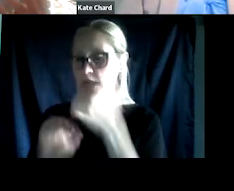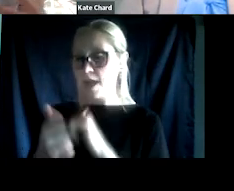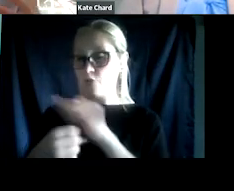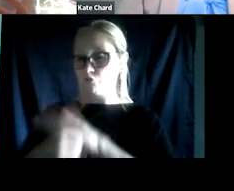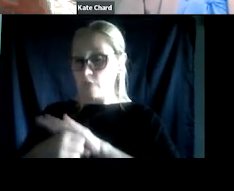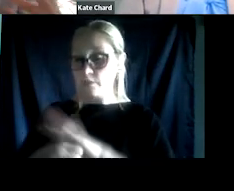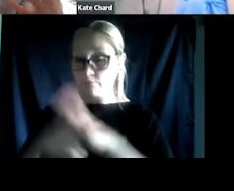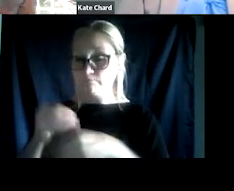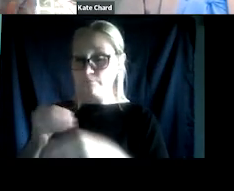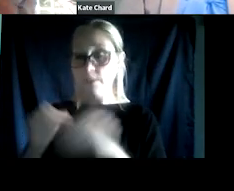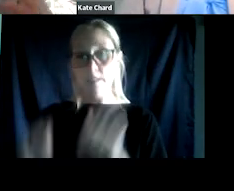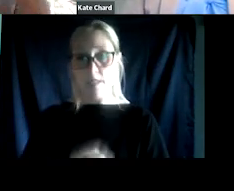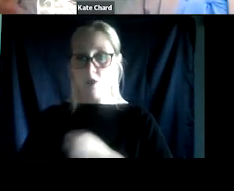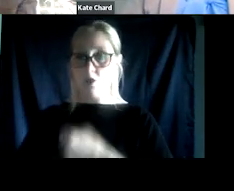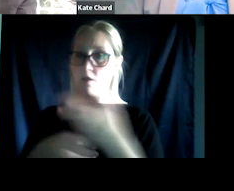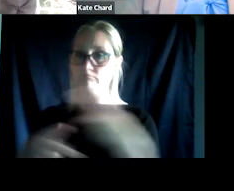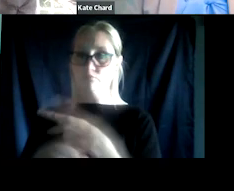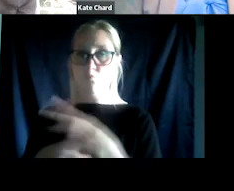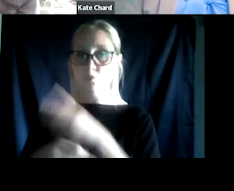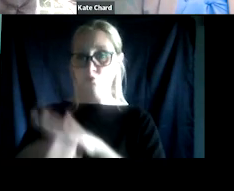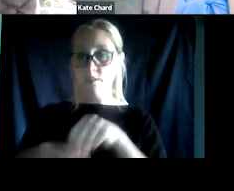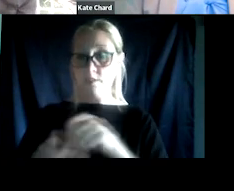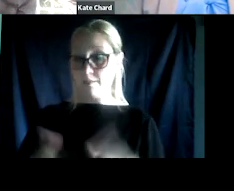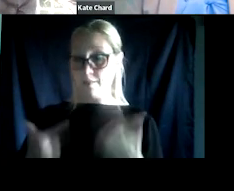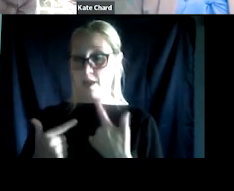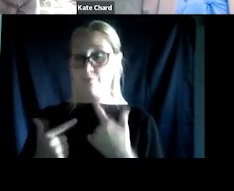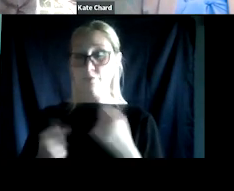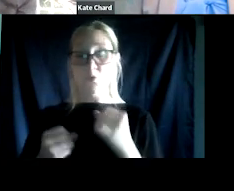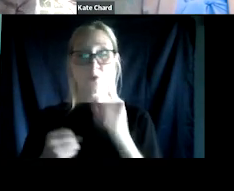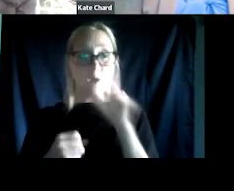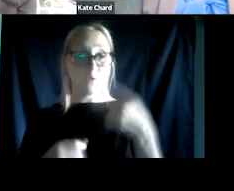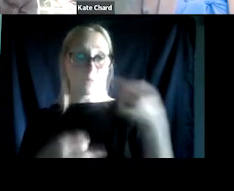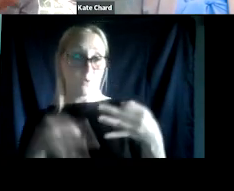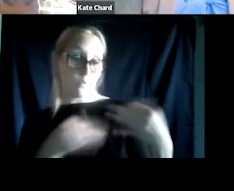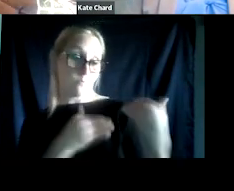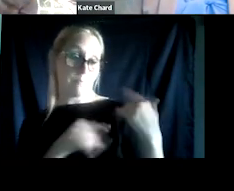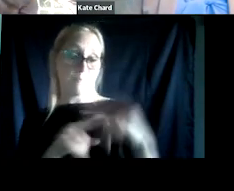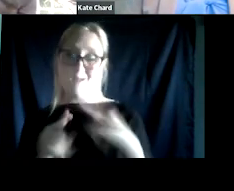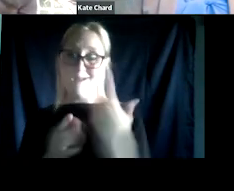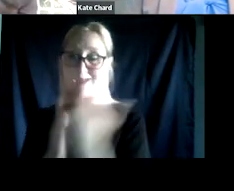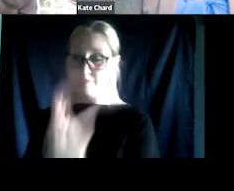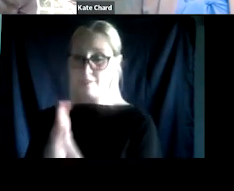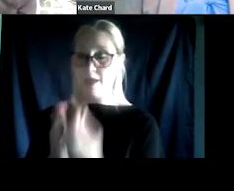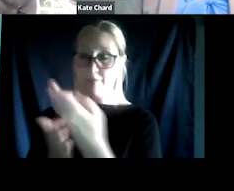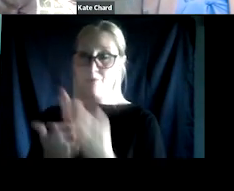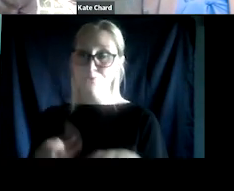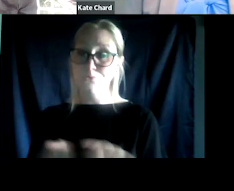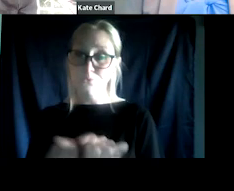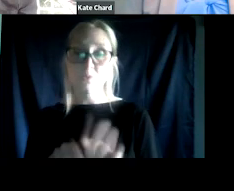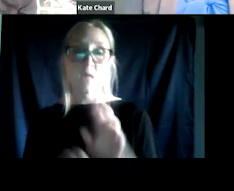and help them meet all of their needs, not just their court responsibilities. So as such, I included this slide, this is actually from another presentation,